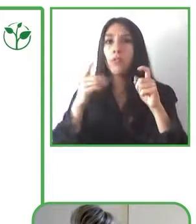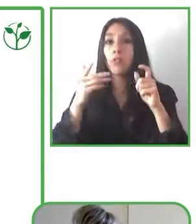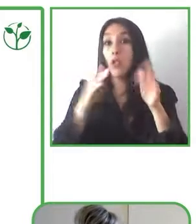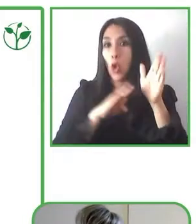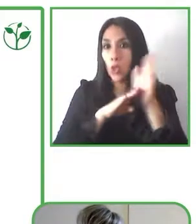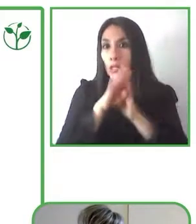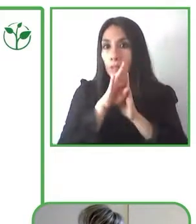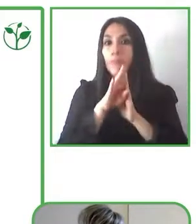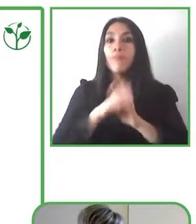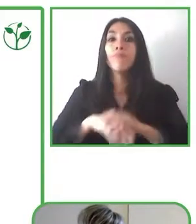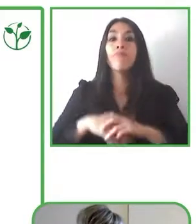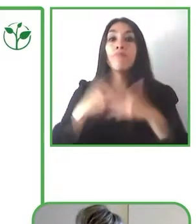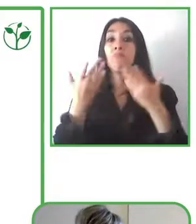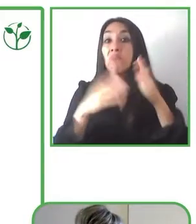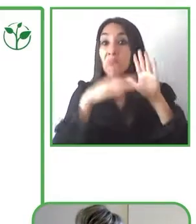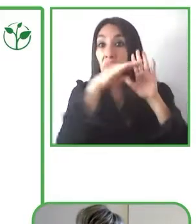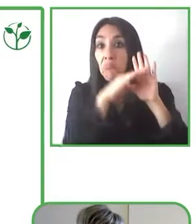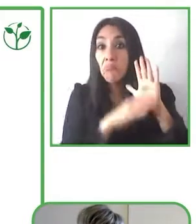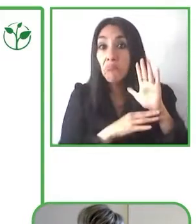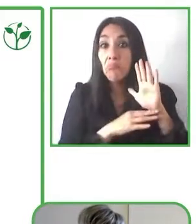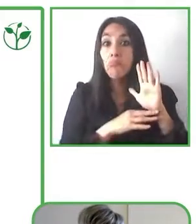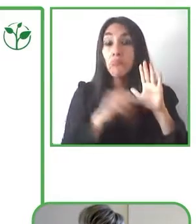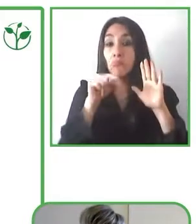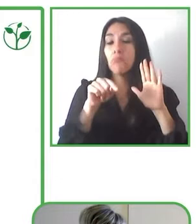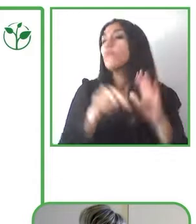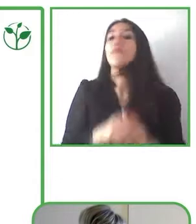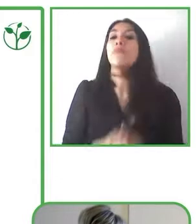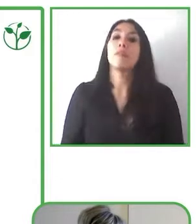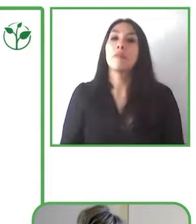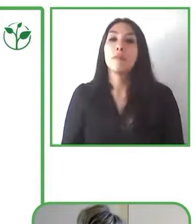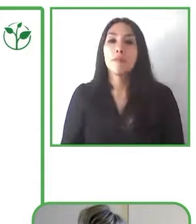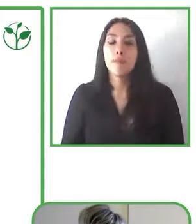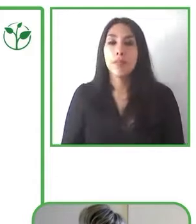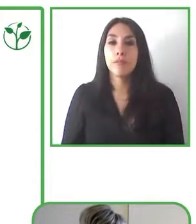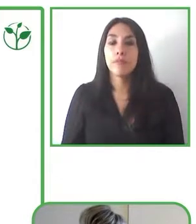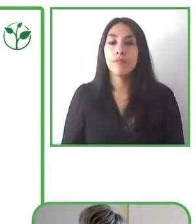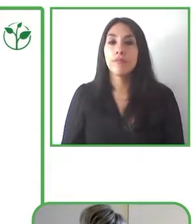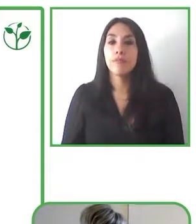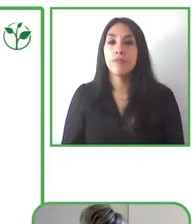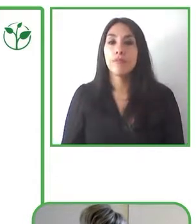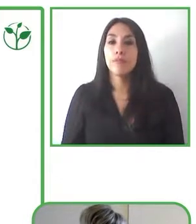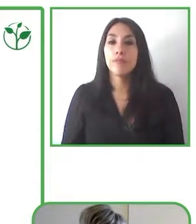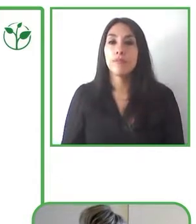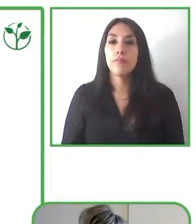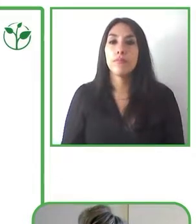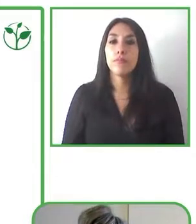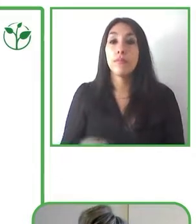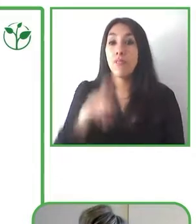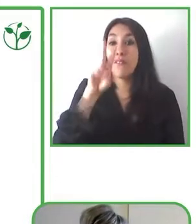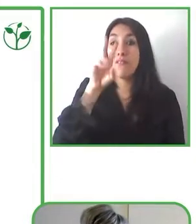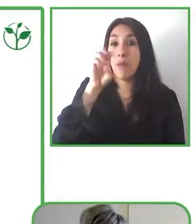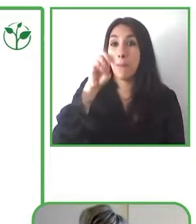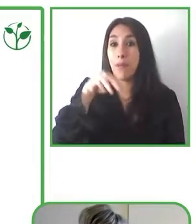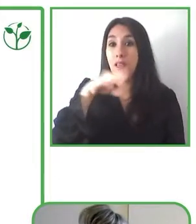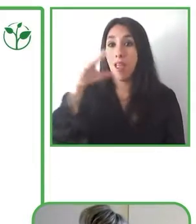VEM CA was previously just a cultural app became